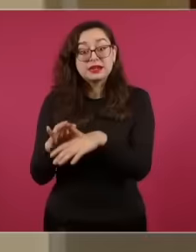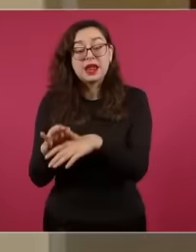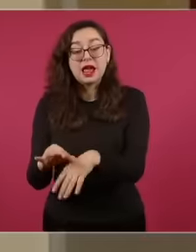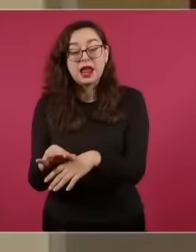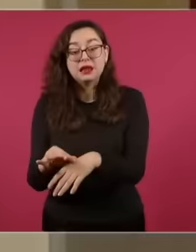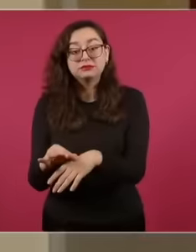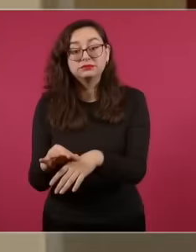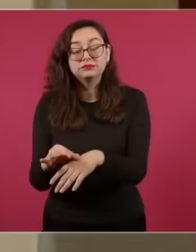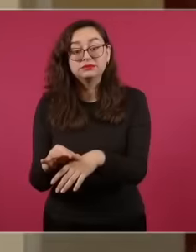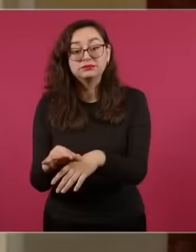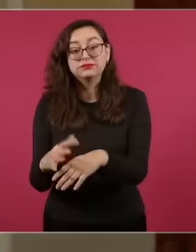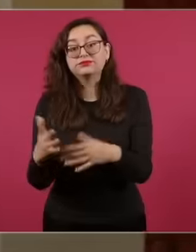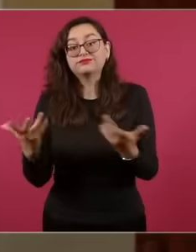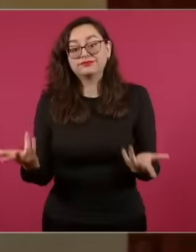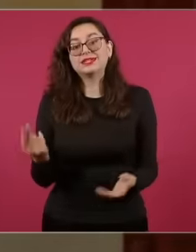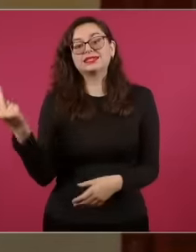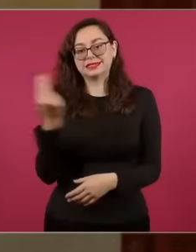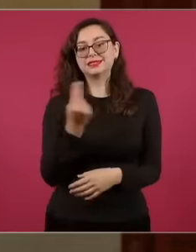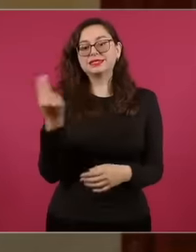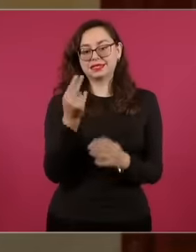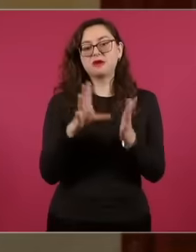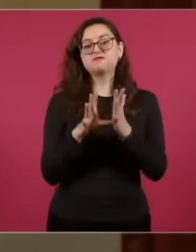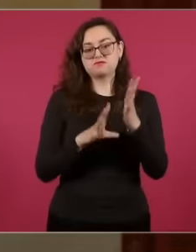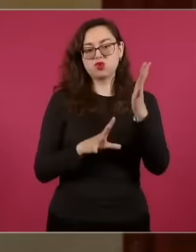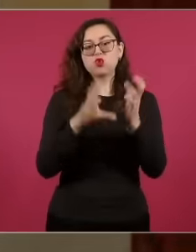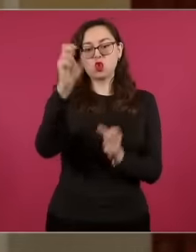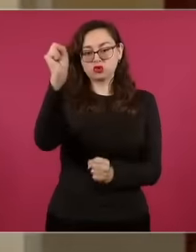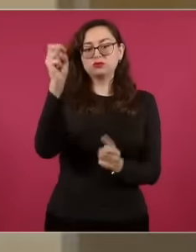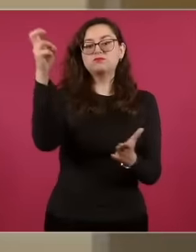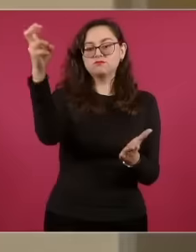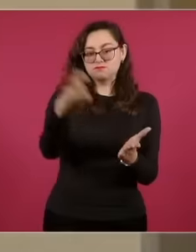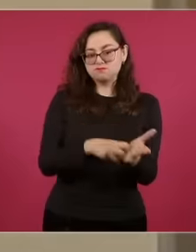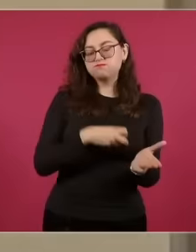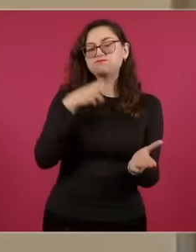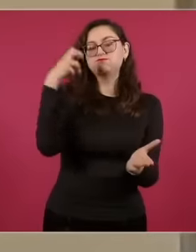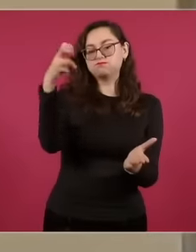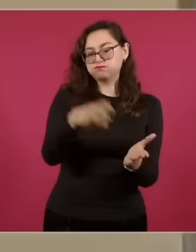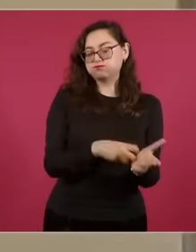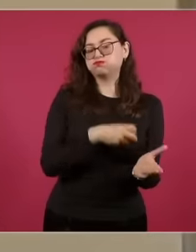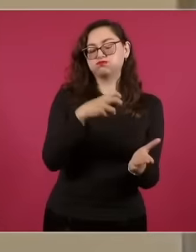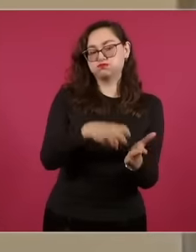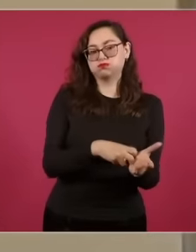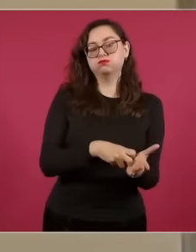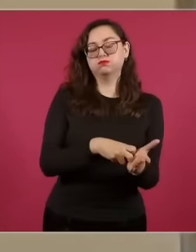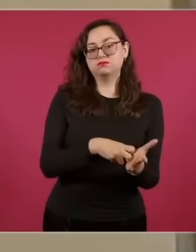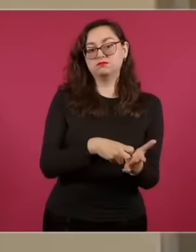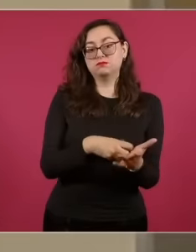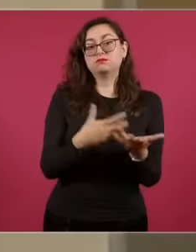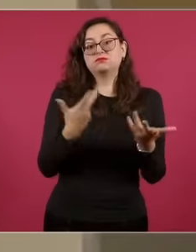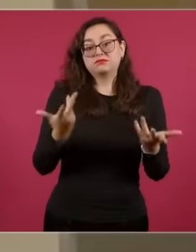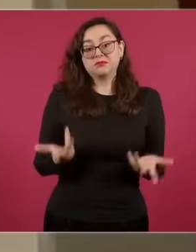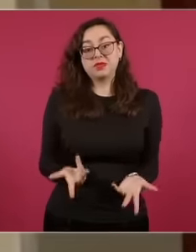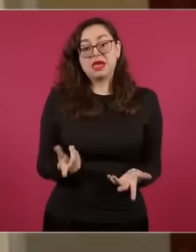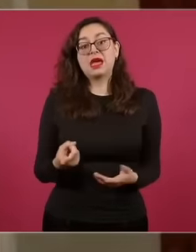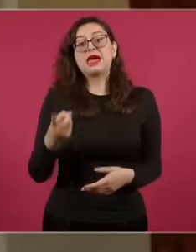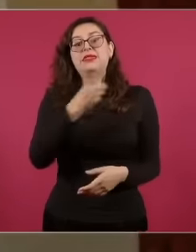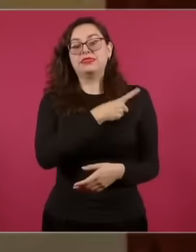we are talking about a constitutional reform, our Magna Carta needs to have a qualified majority